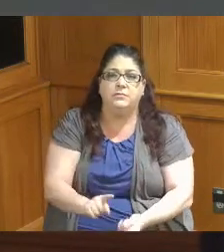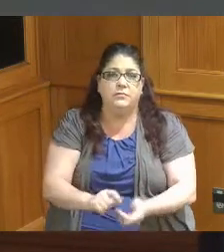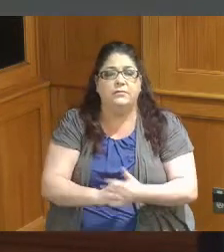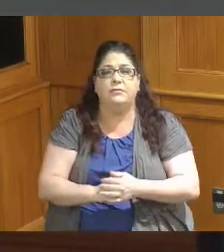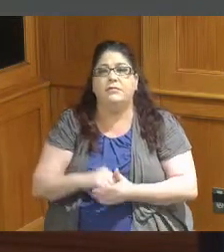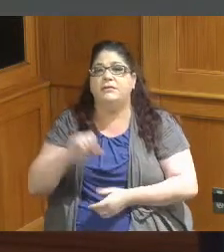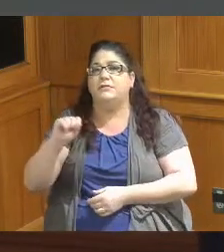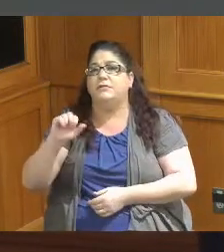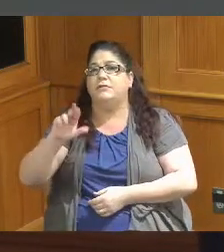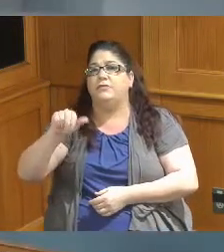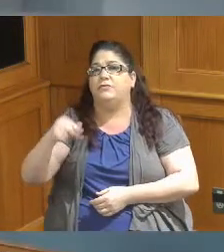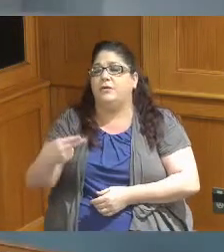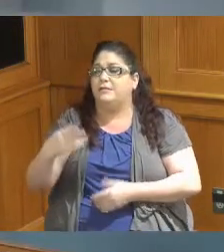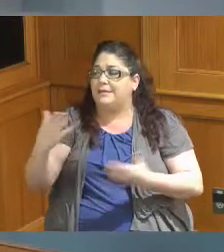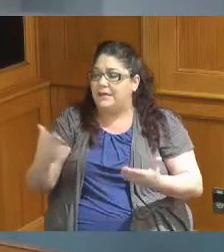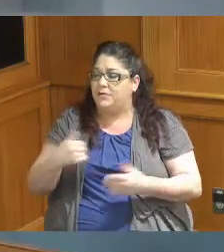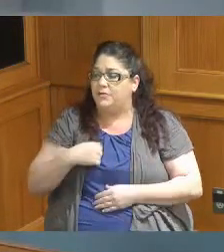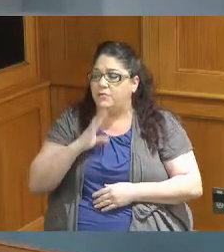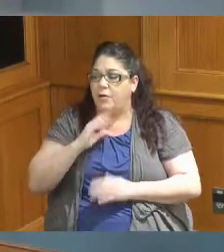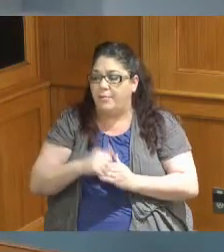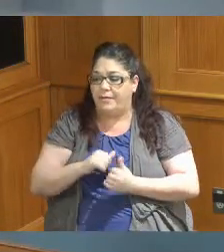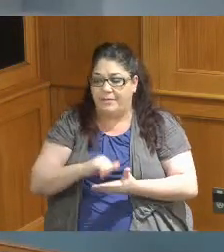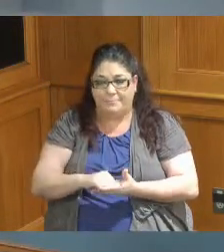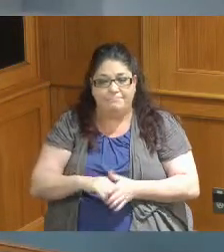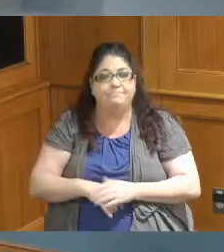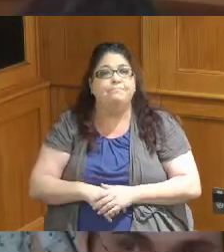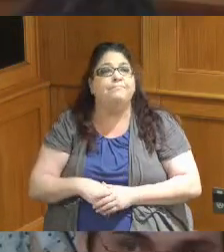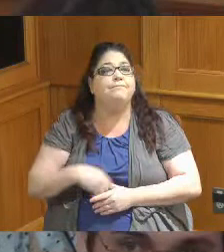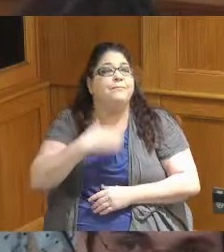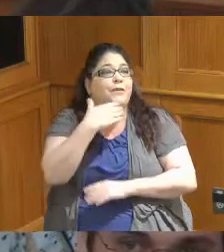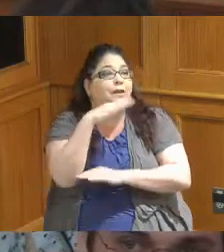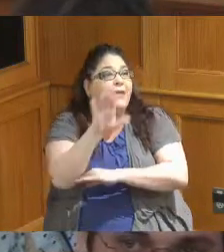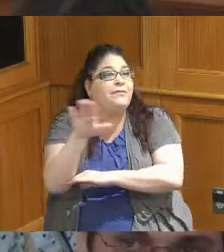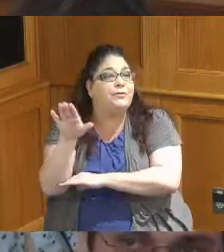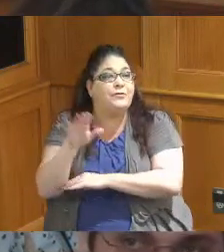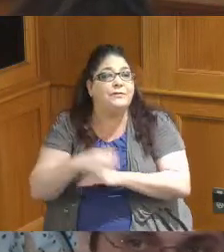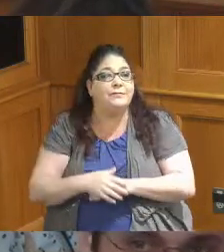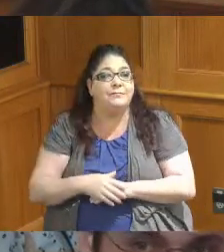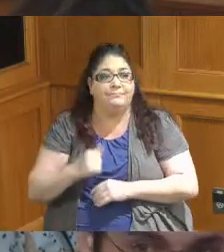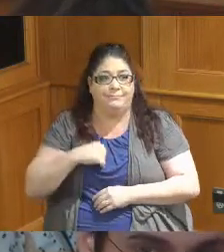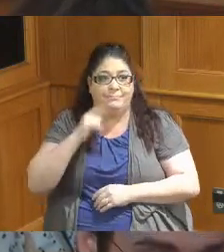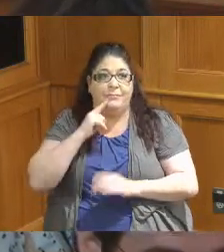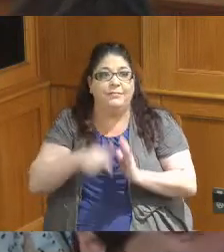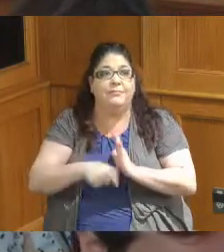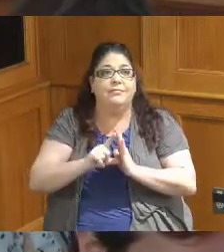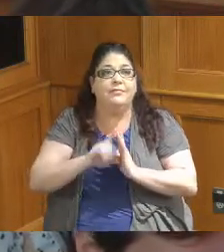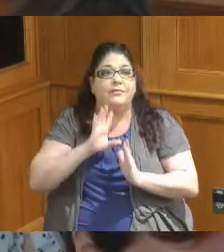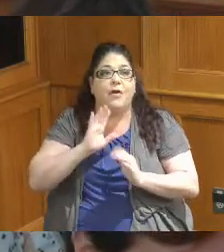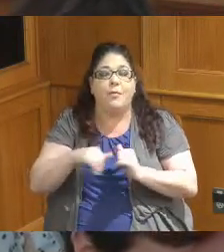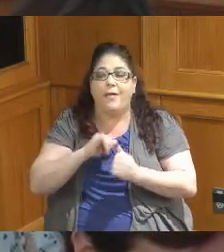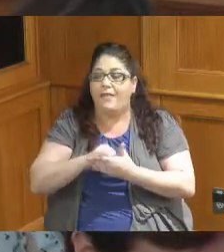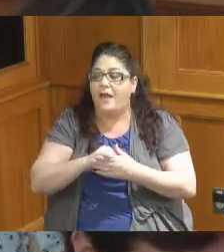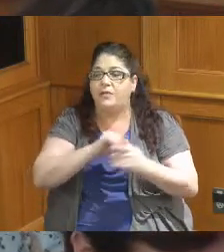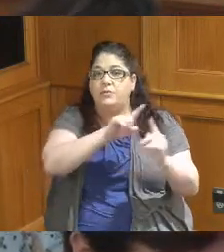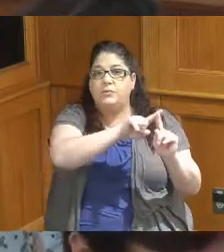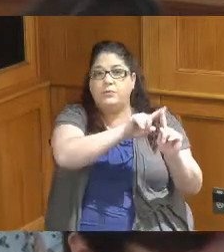Administration good afternoon Commissioners so I will be going over items two through seven so our